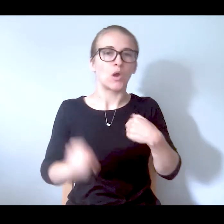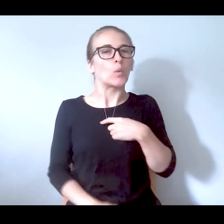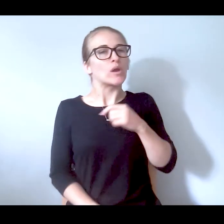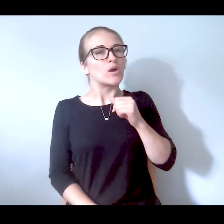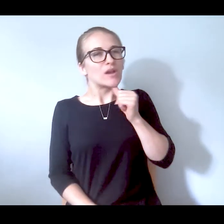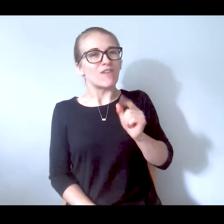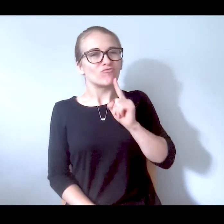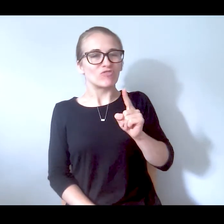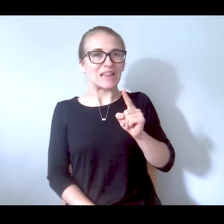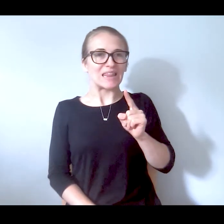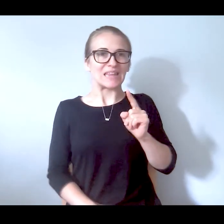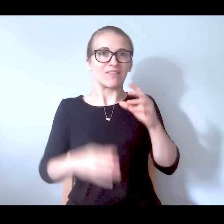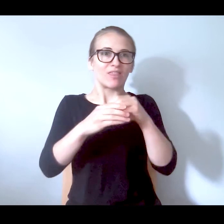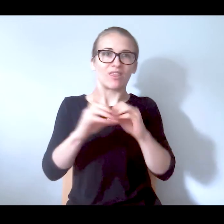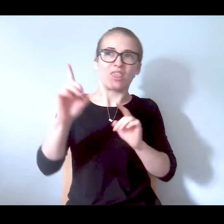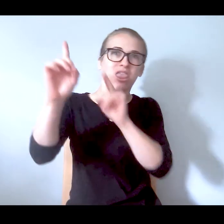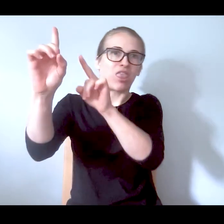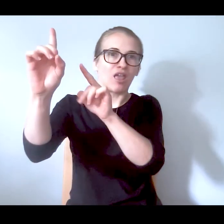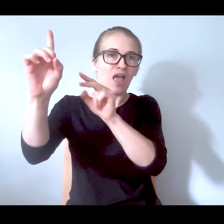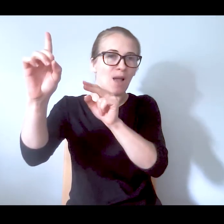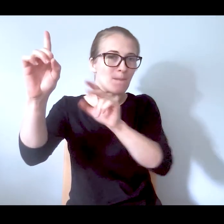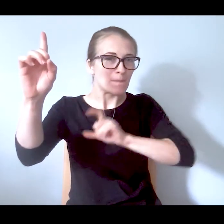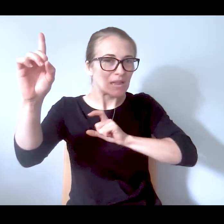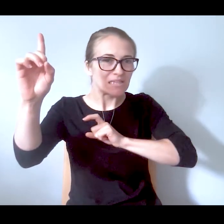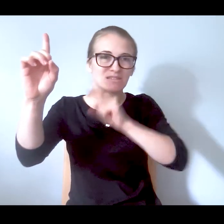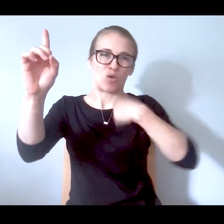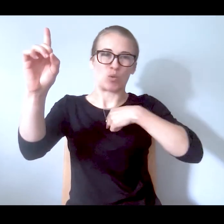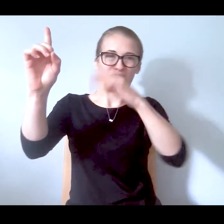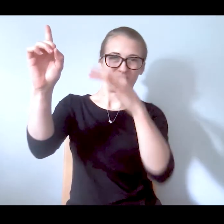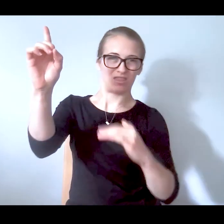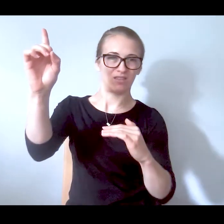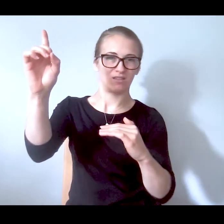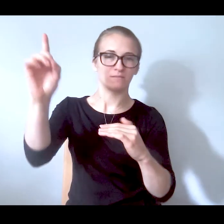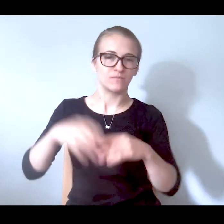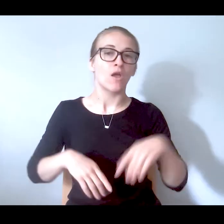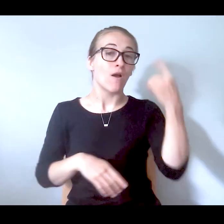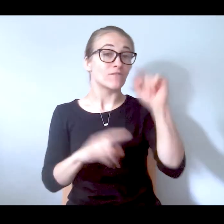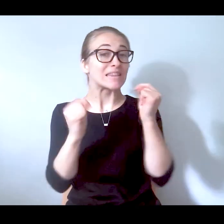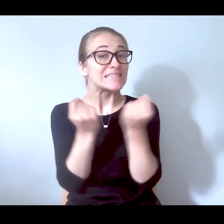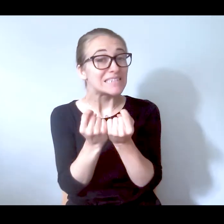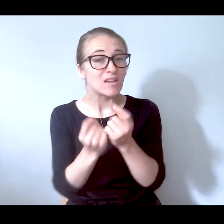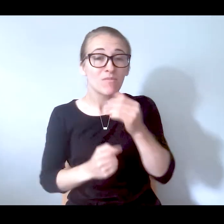that arc. The 911 calls that we had to make for the team, there was not a single one of them that came